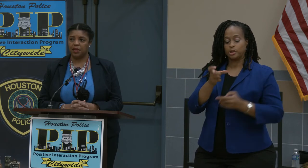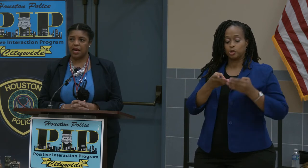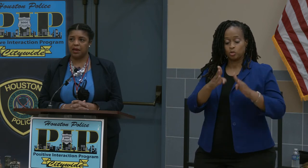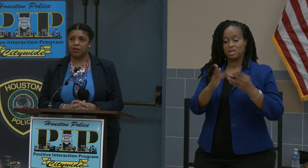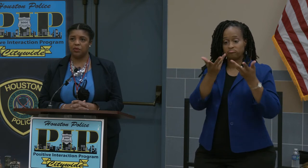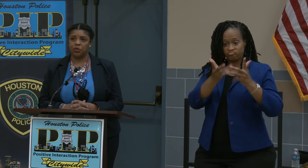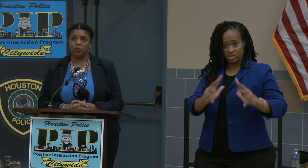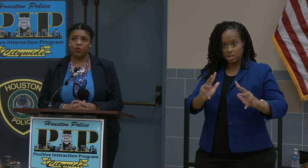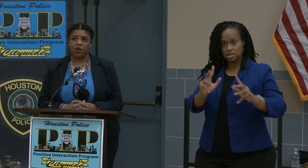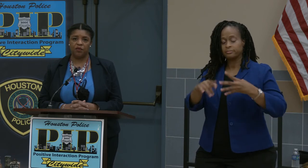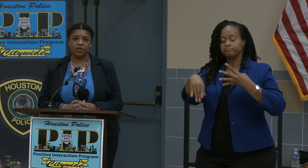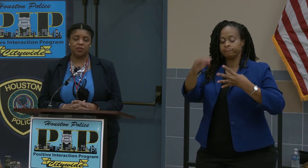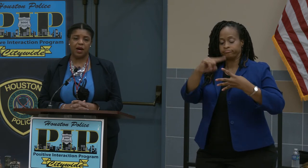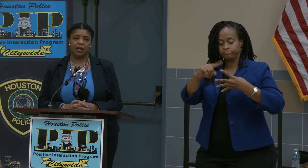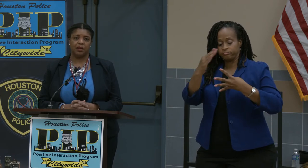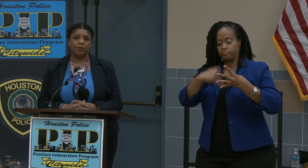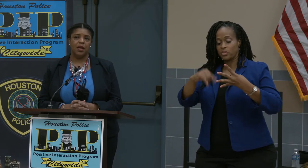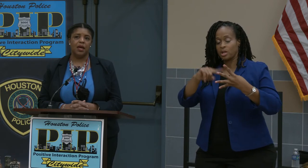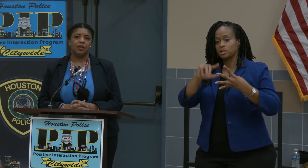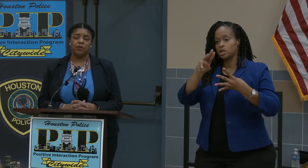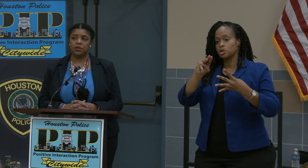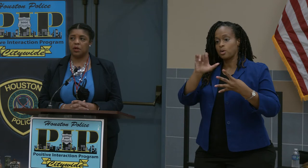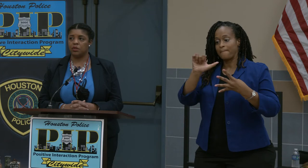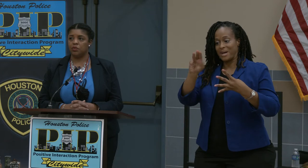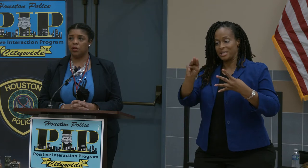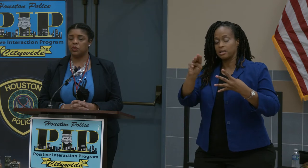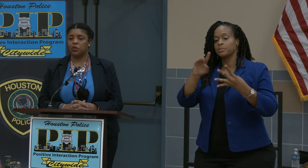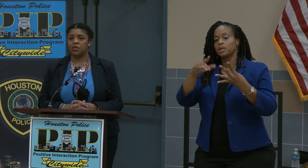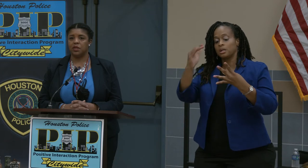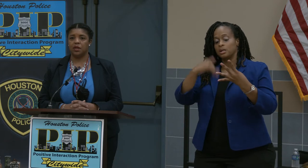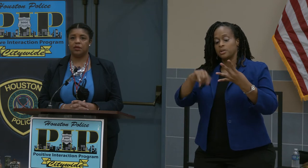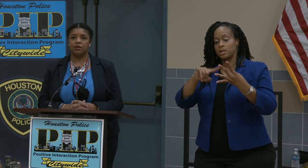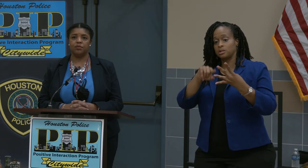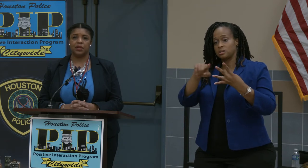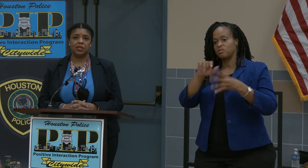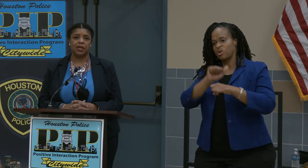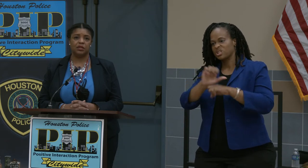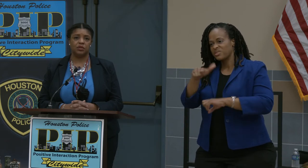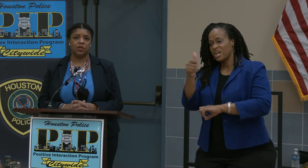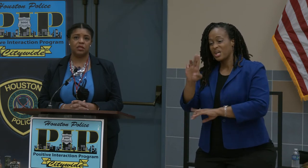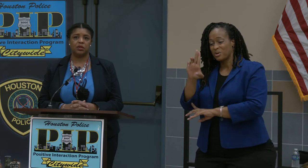that, then we'll move over to Milam and start to work towards the other bus lane streets